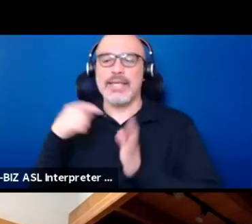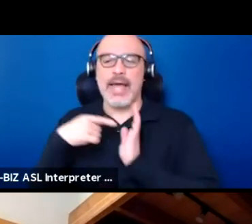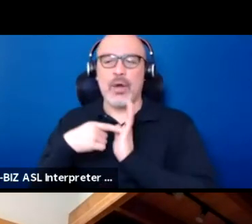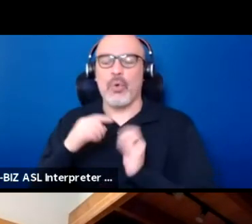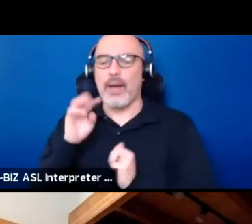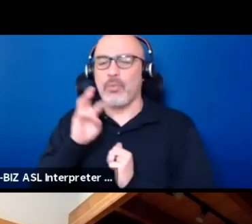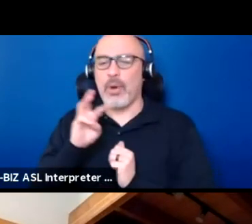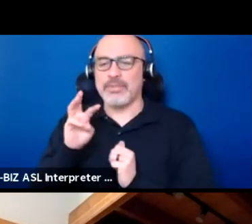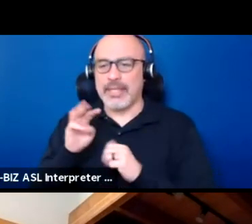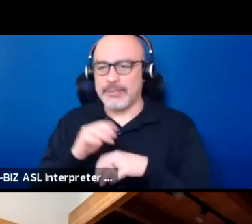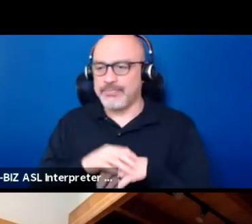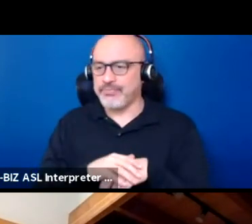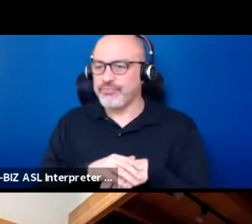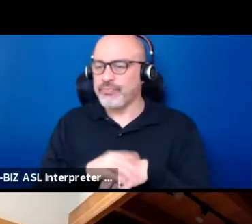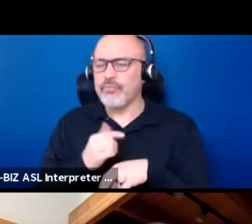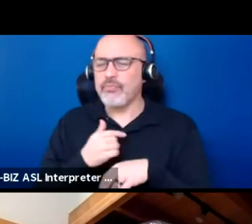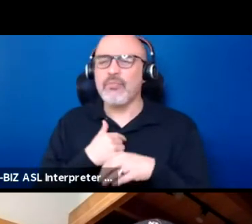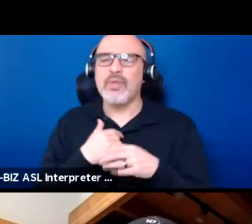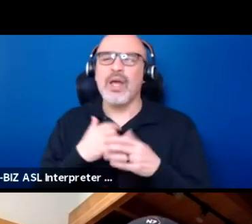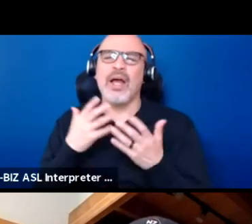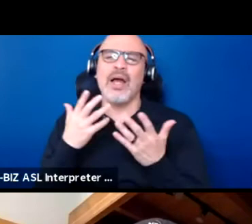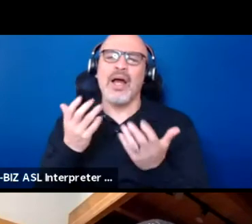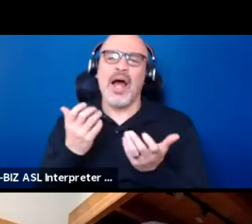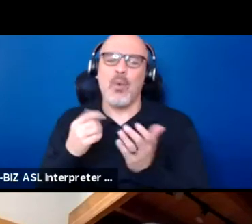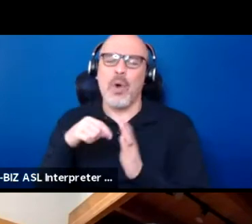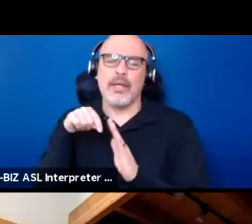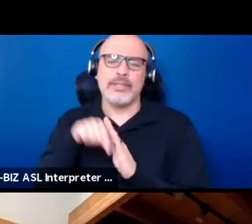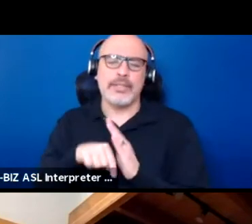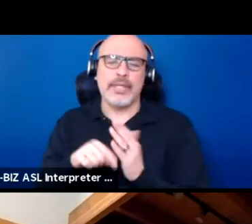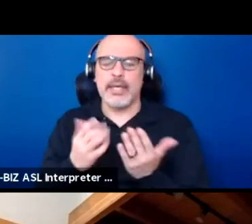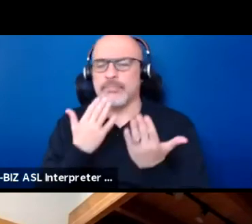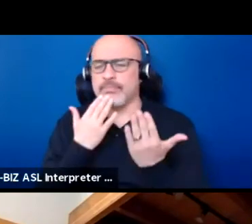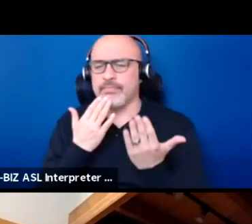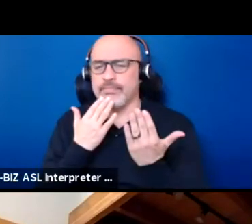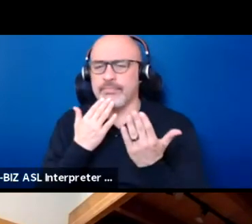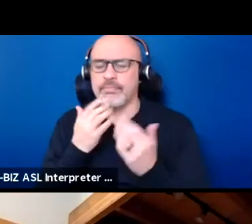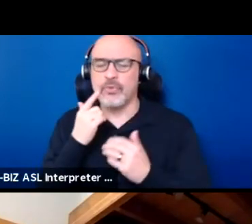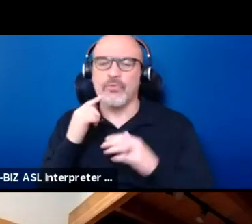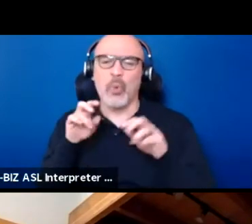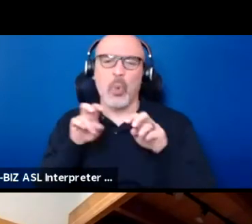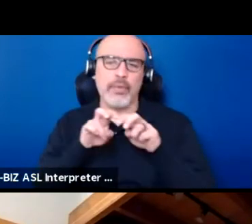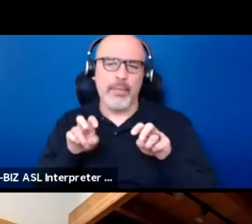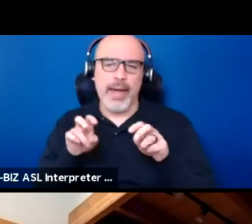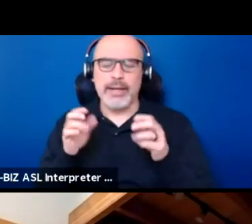I want to send some real deep appreciation for all of these panelists being here to have this conversation